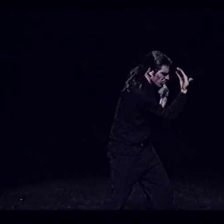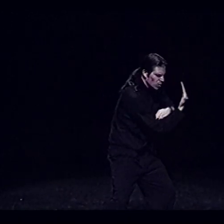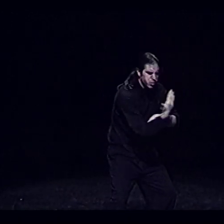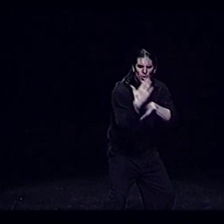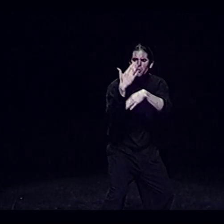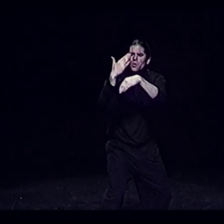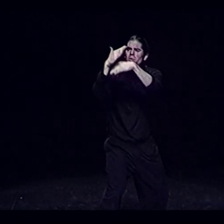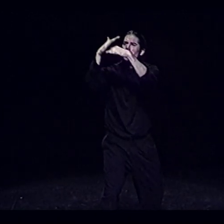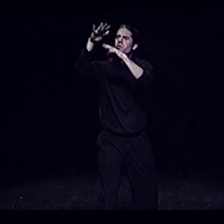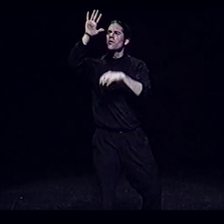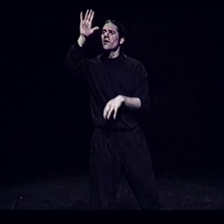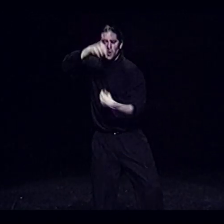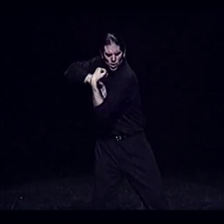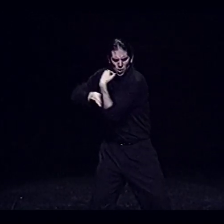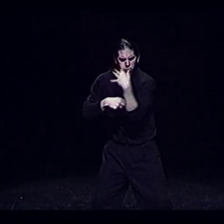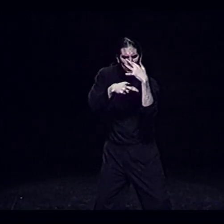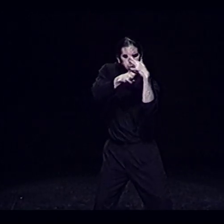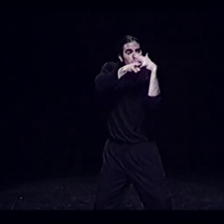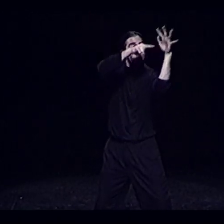It's a forest of trees